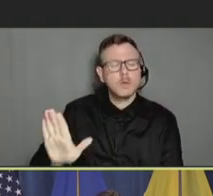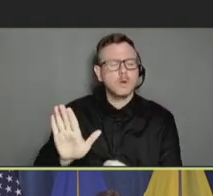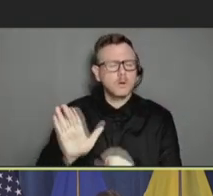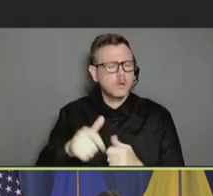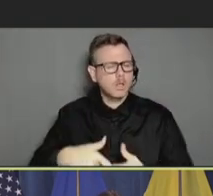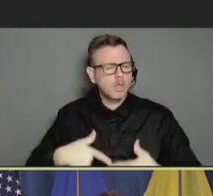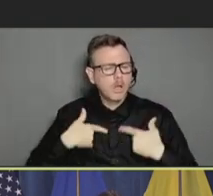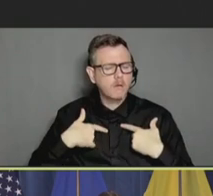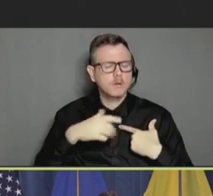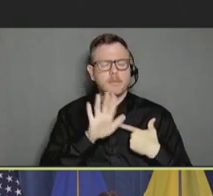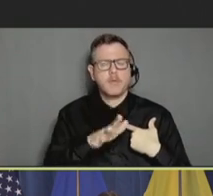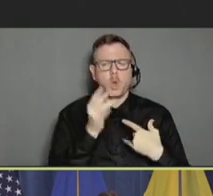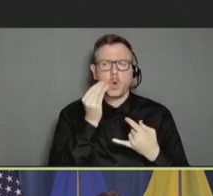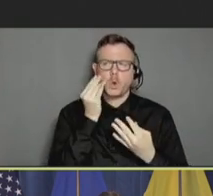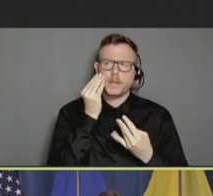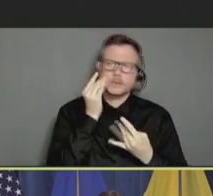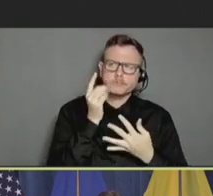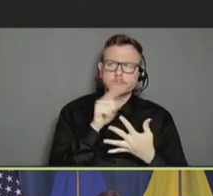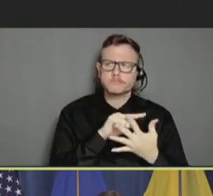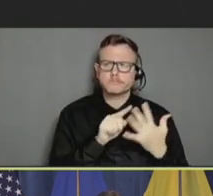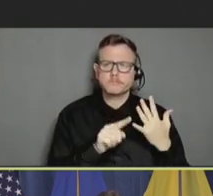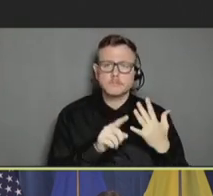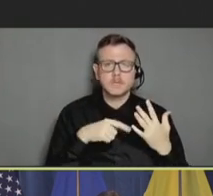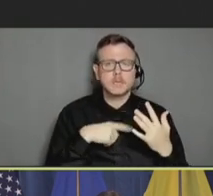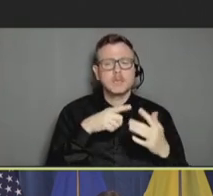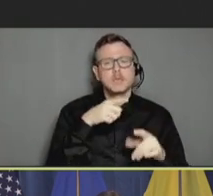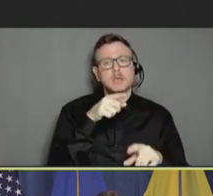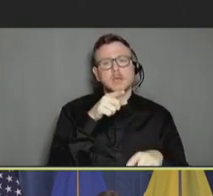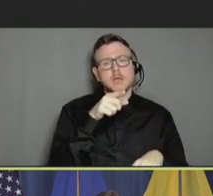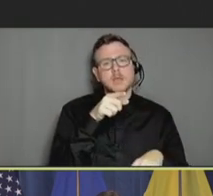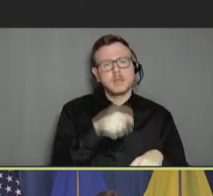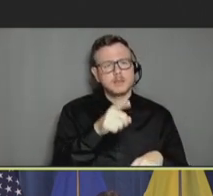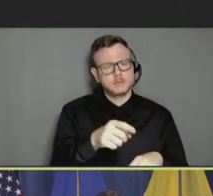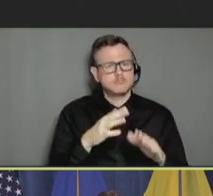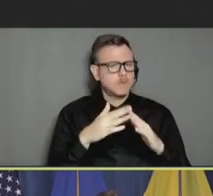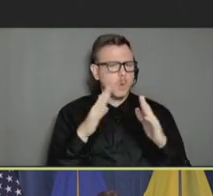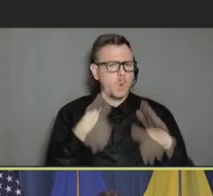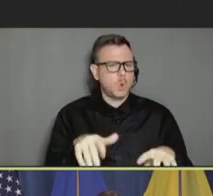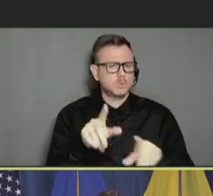thinking. And this is a longitudinal household survey. It's done out of the University of